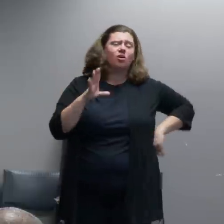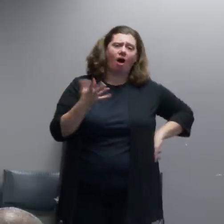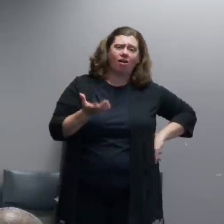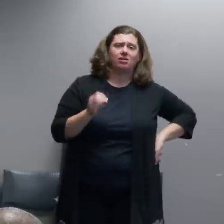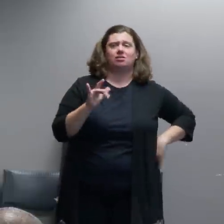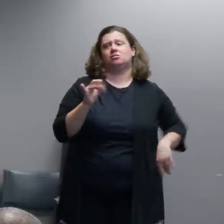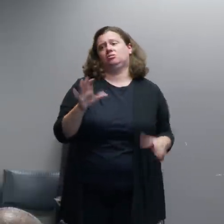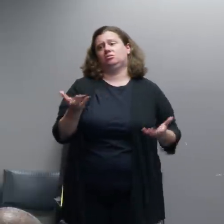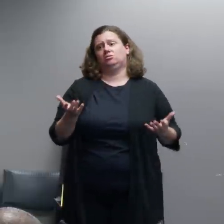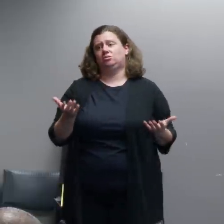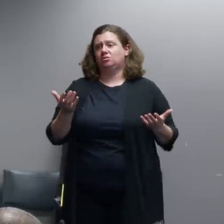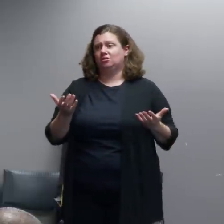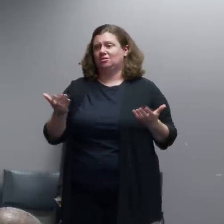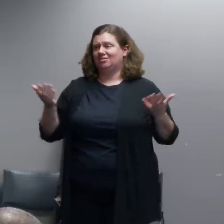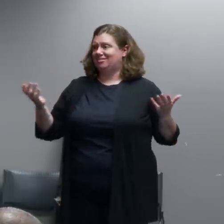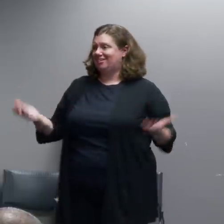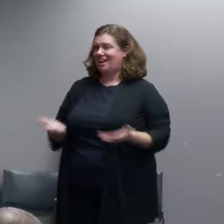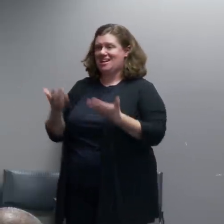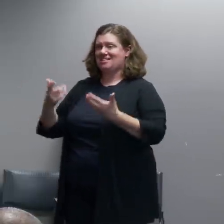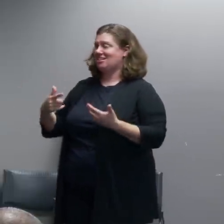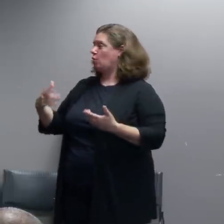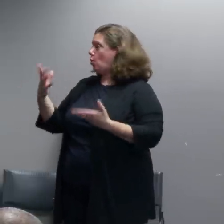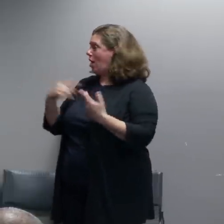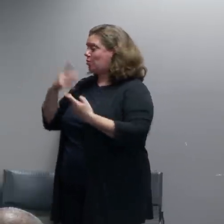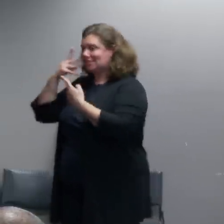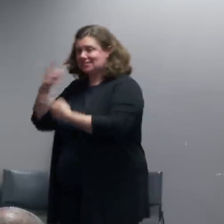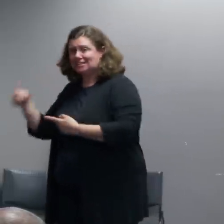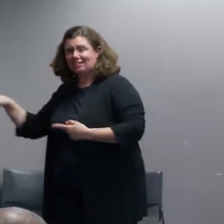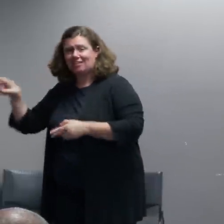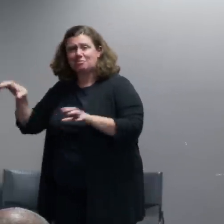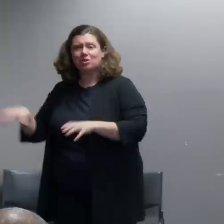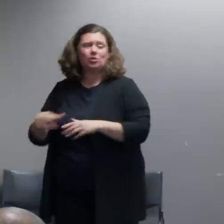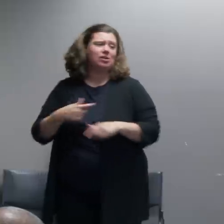employees that fall short of our standards.